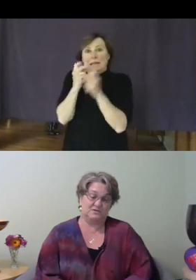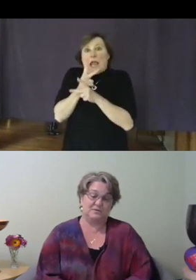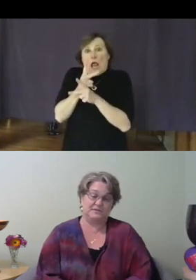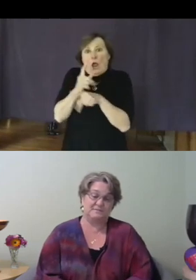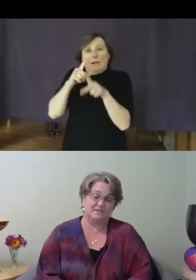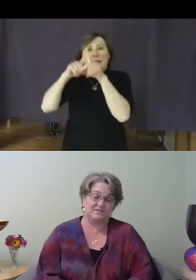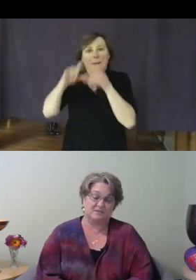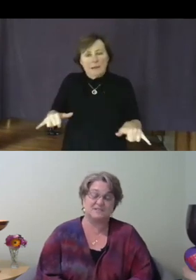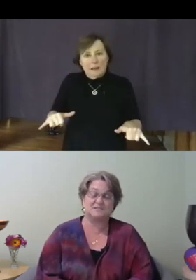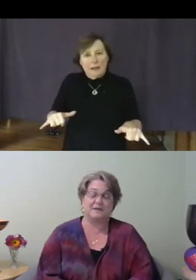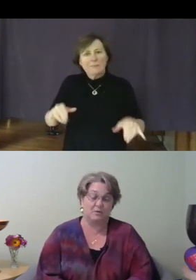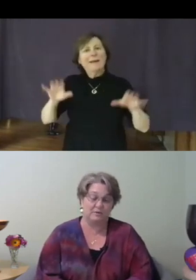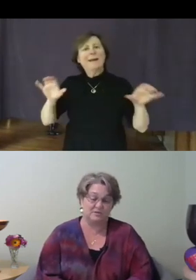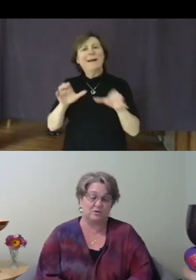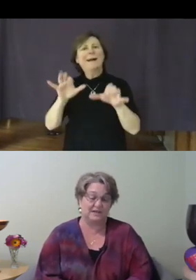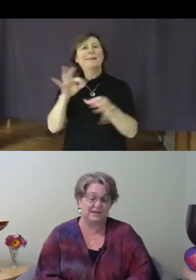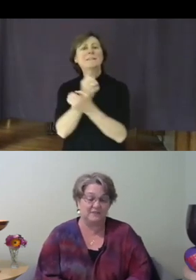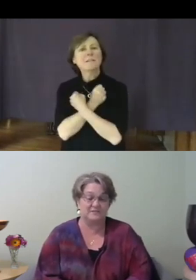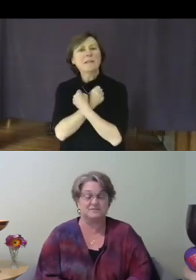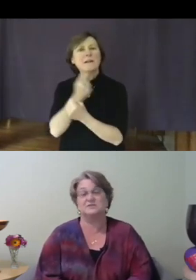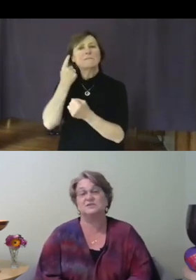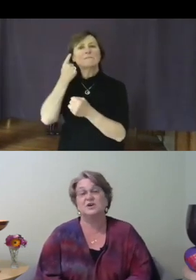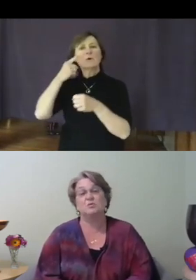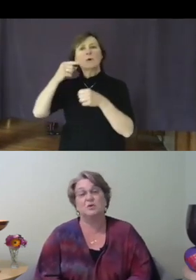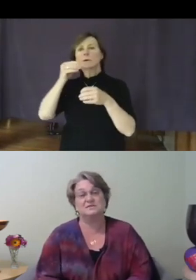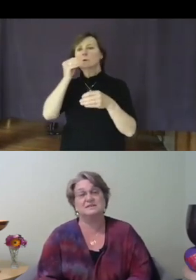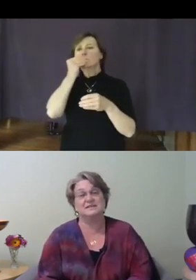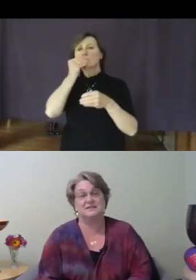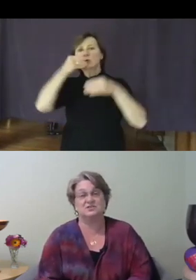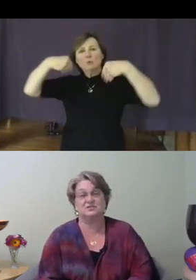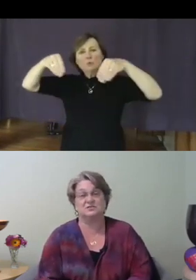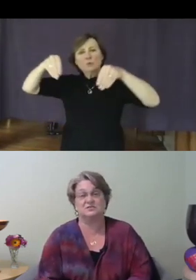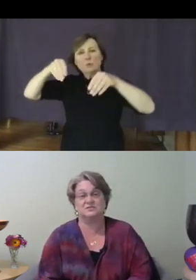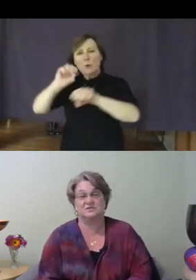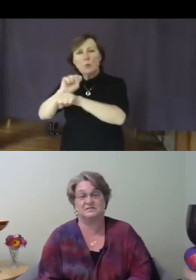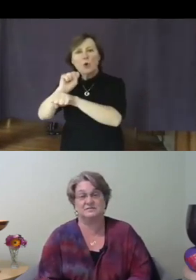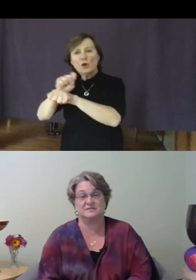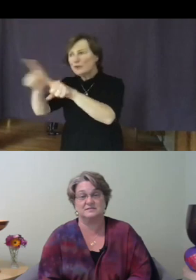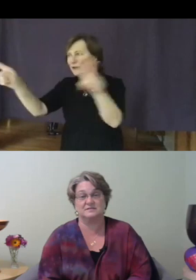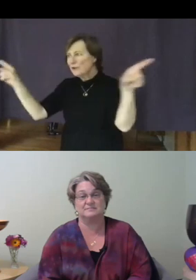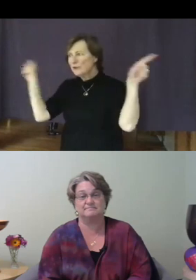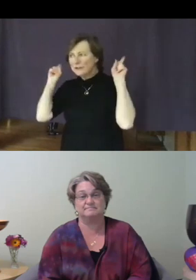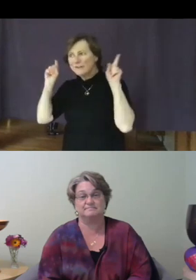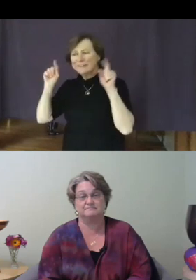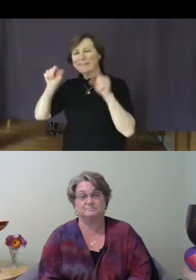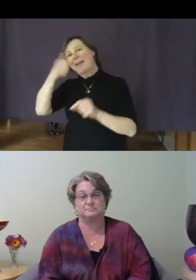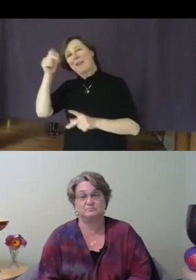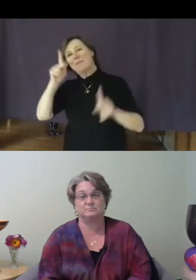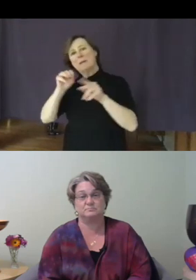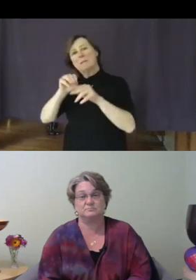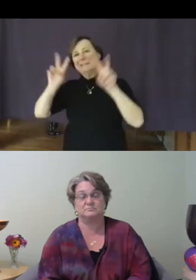put themselves at risk by going to work and others in, quote, essential services.